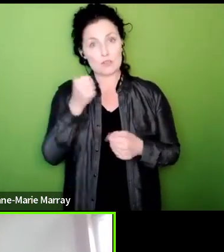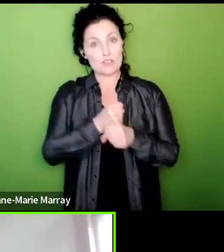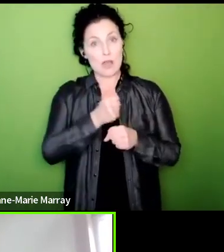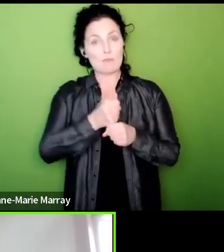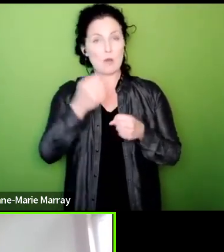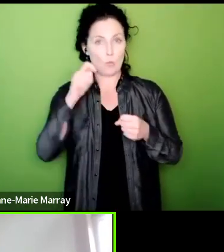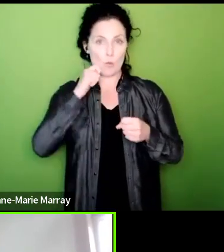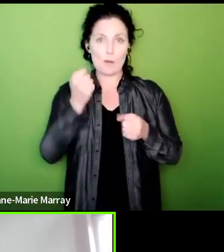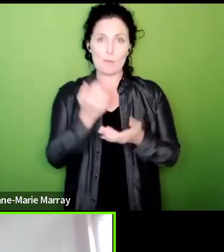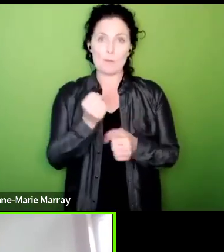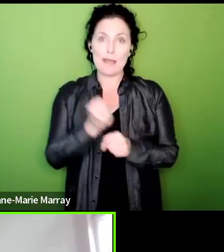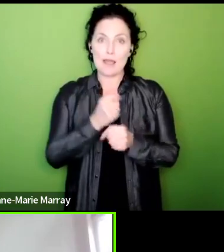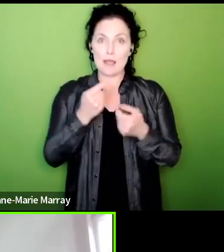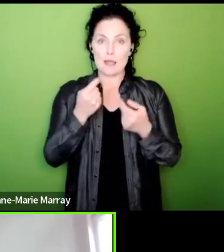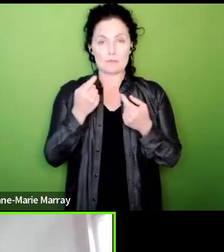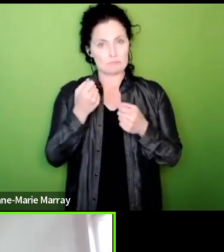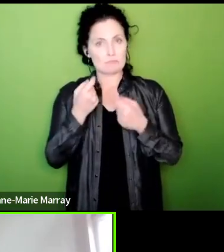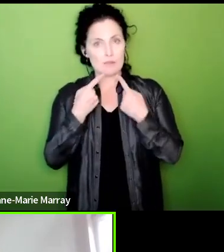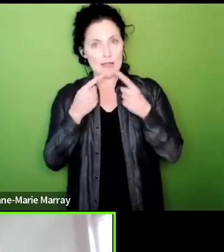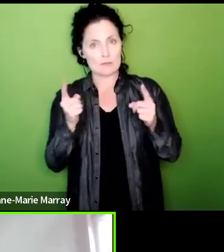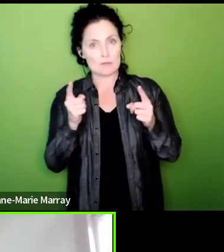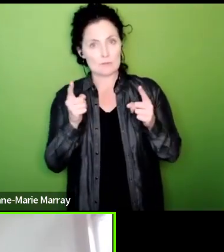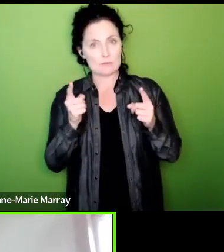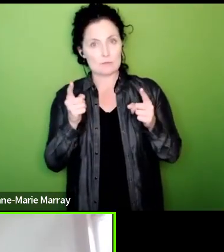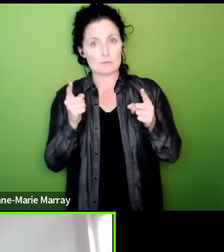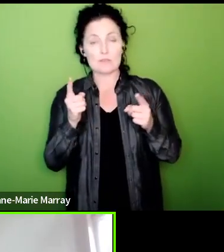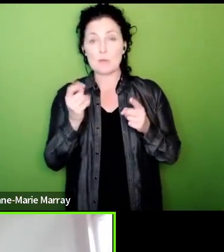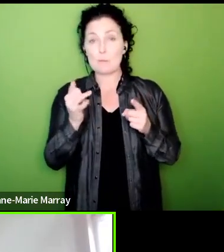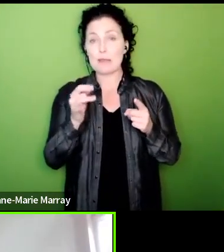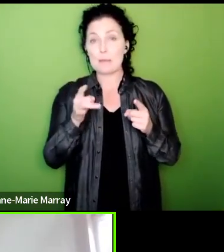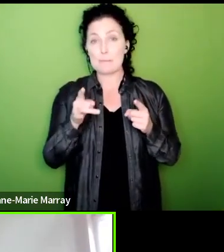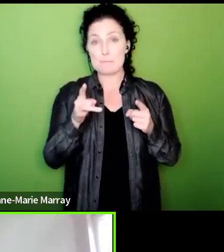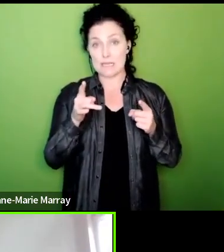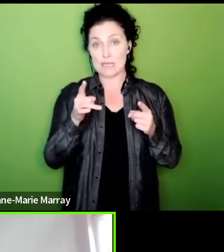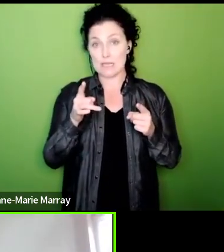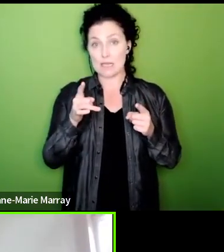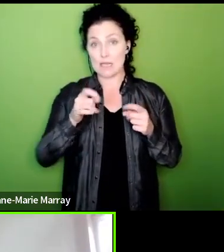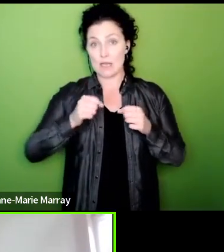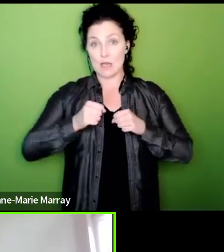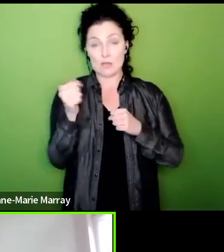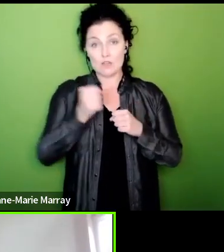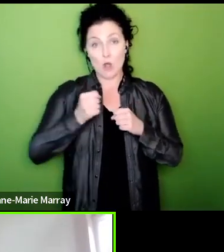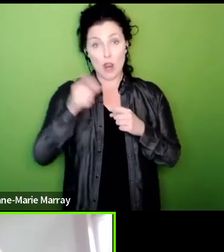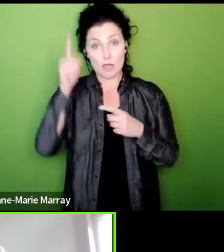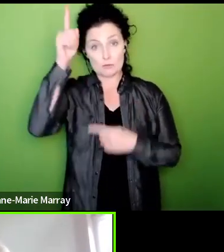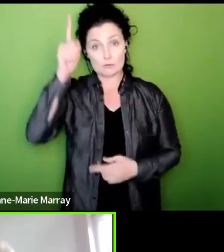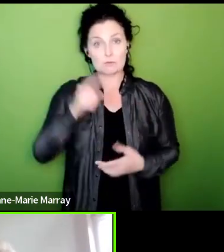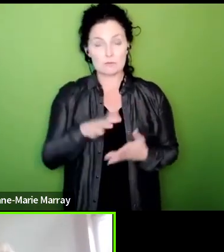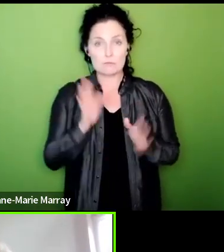may be the need to coordinate in Scotland um it's a pressing issue we can do that if you're in any